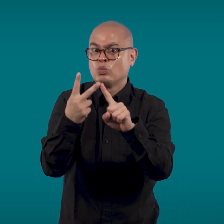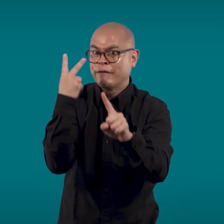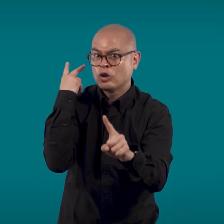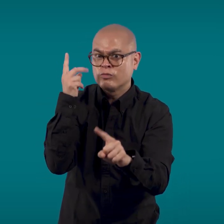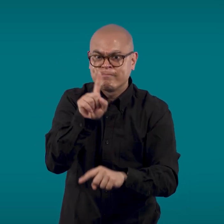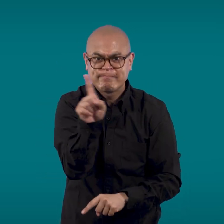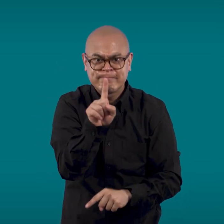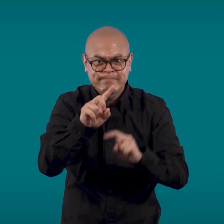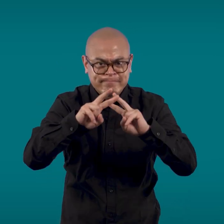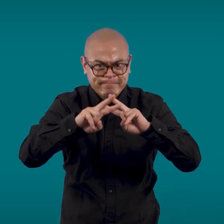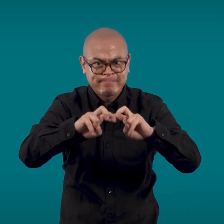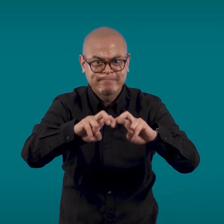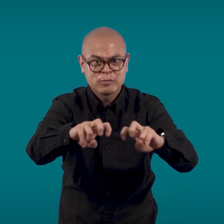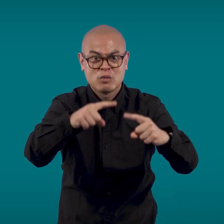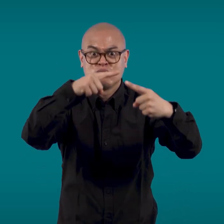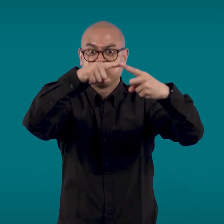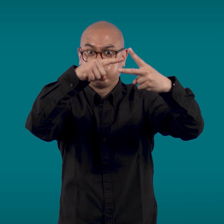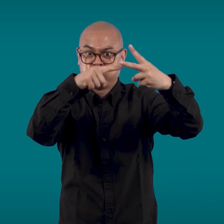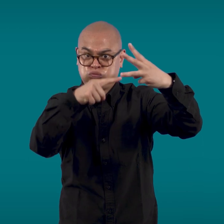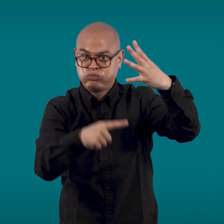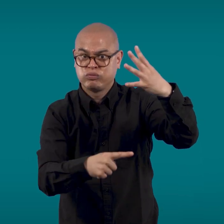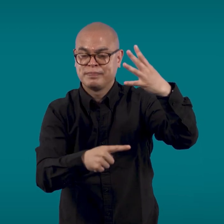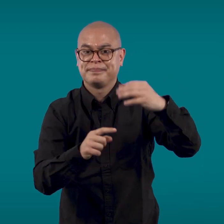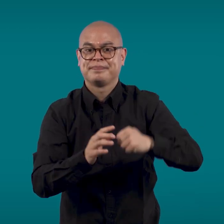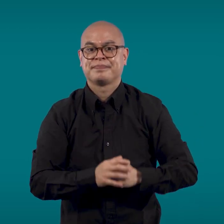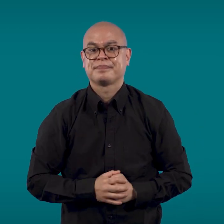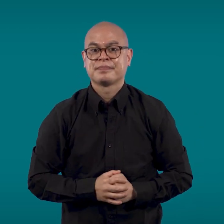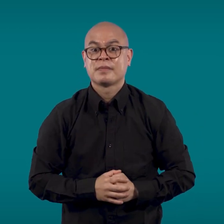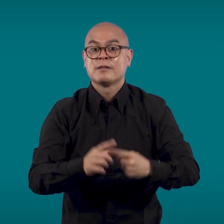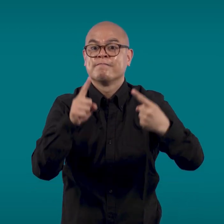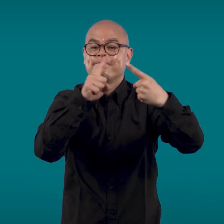The review will cover: